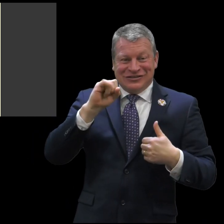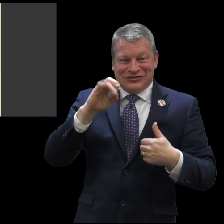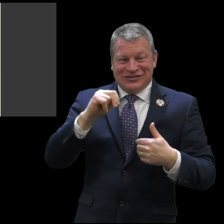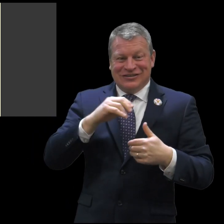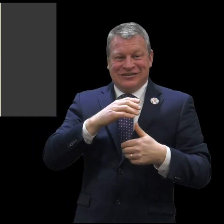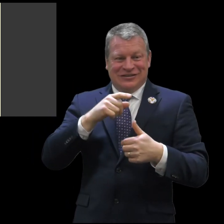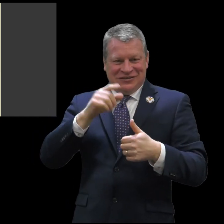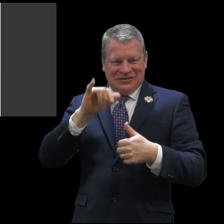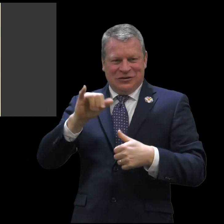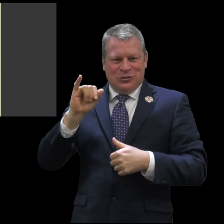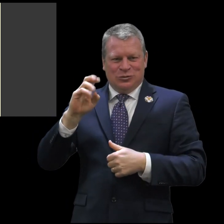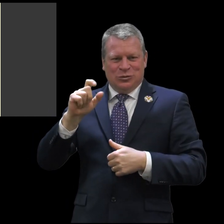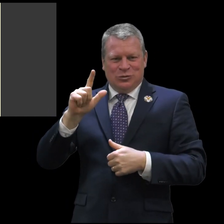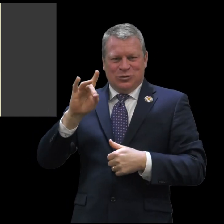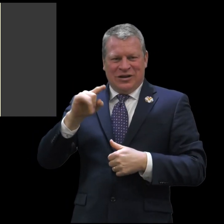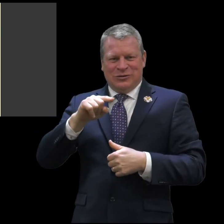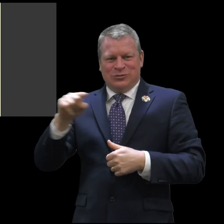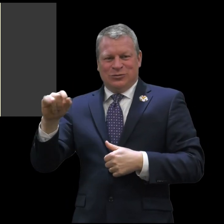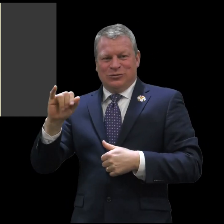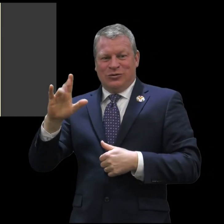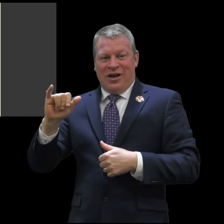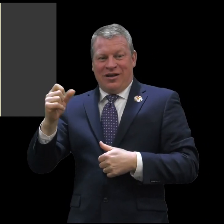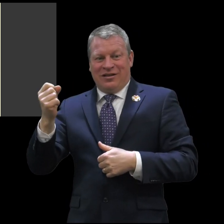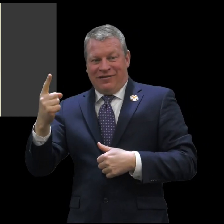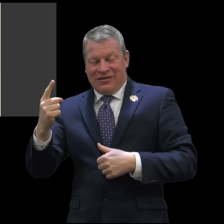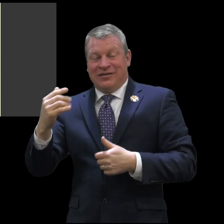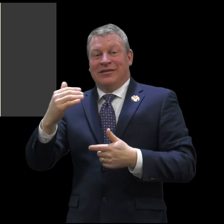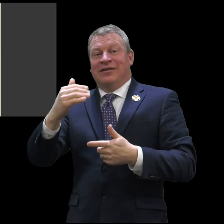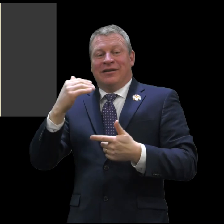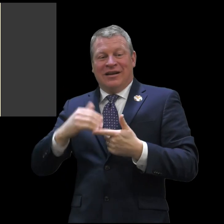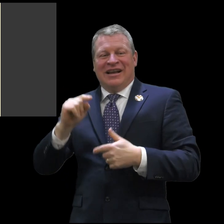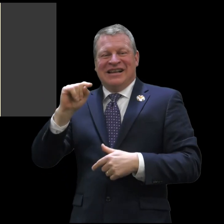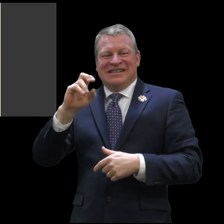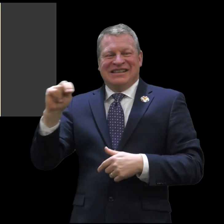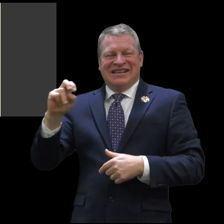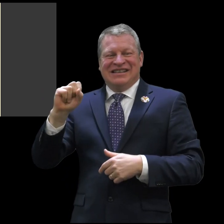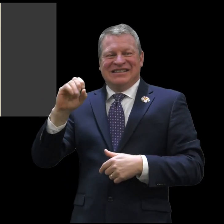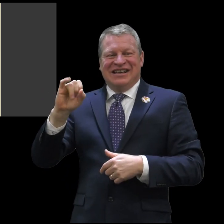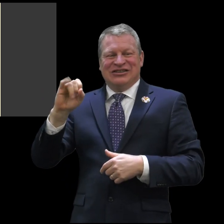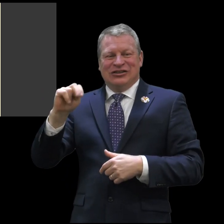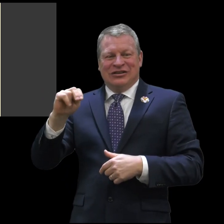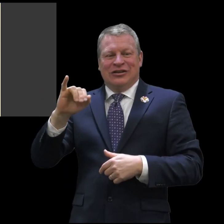various sessions. We have a Youth session that'll be June 28th to July 11th and a